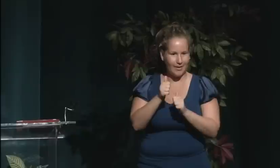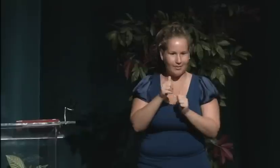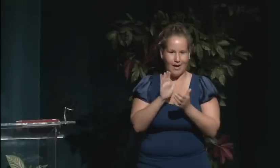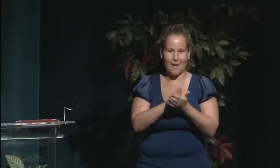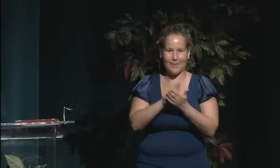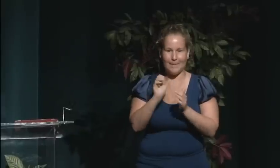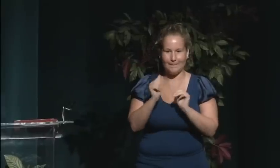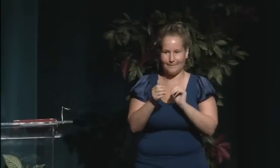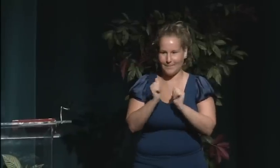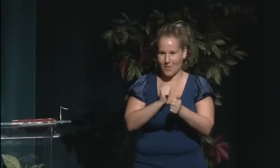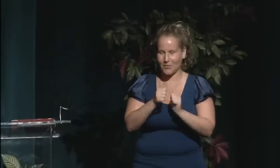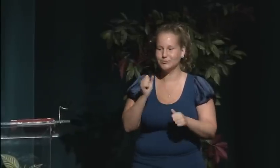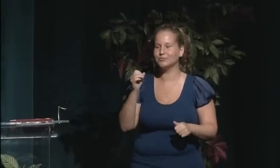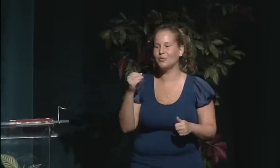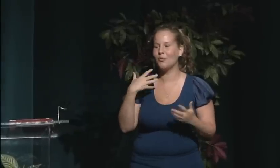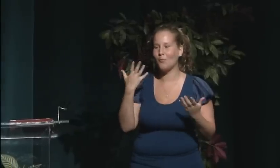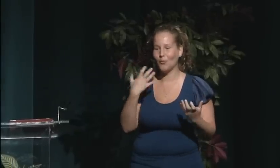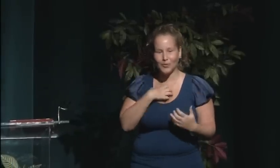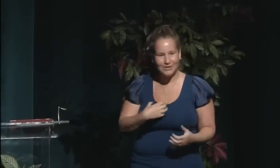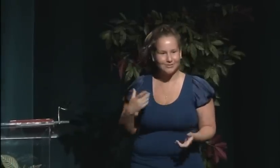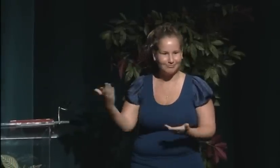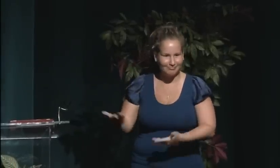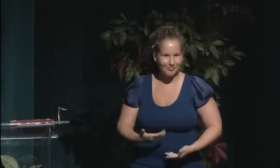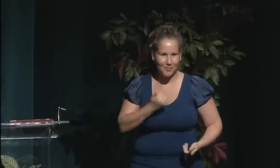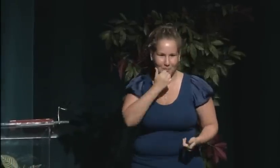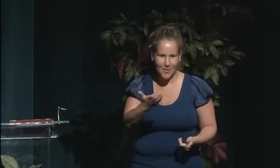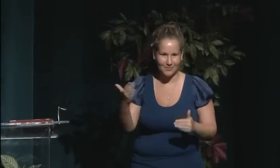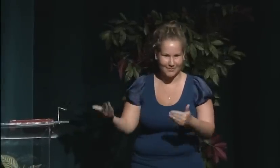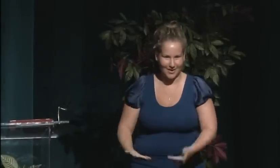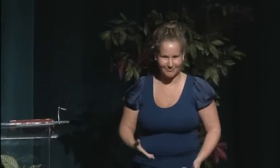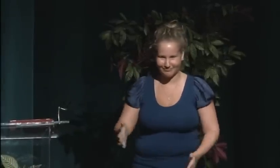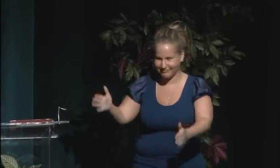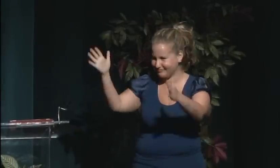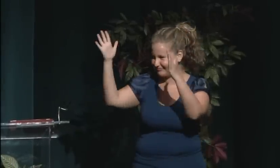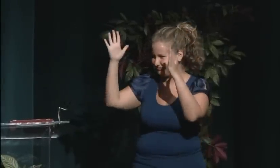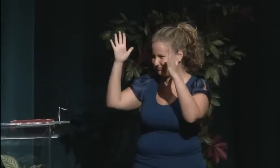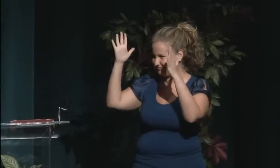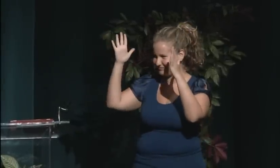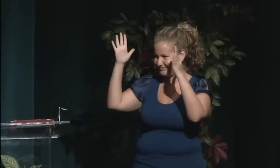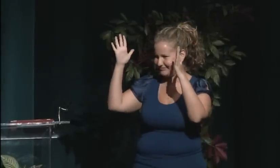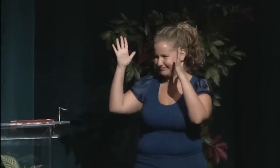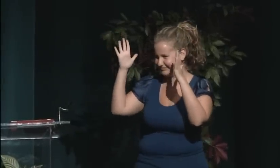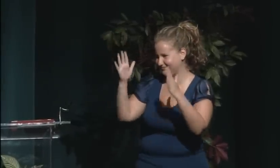He is now at the Maryland School of the Deaf. He was the most recent coach of the winning Academic Bowl team from the Maryland School for the Deaf